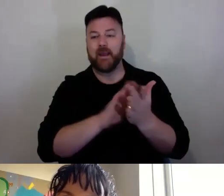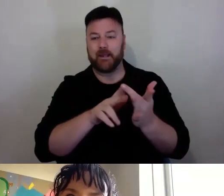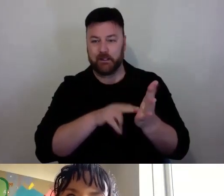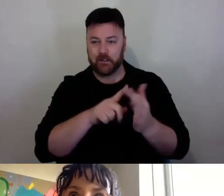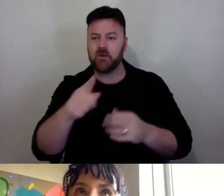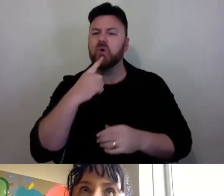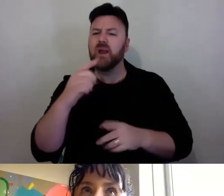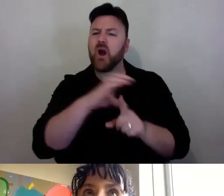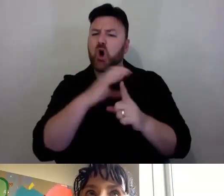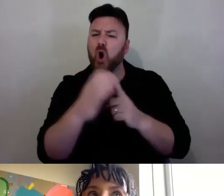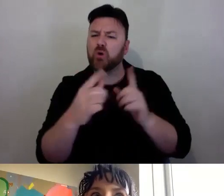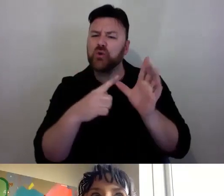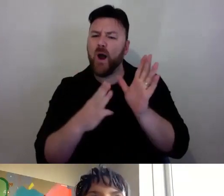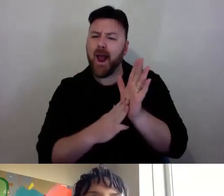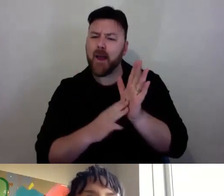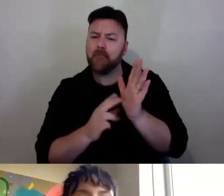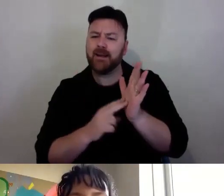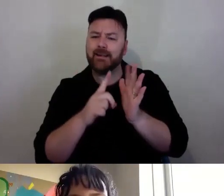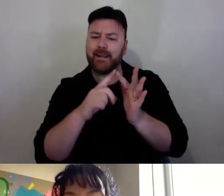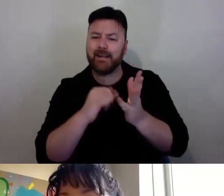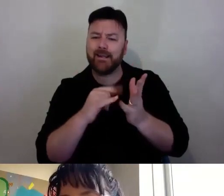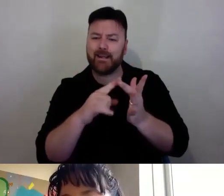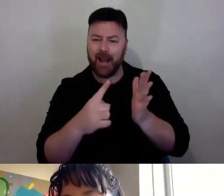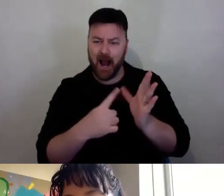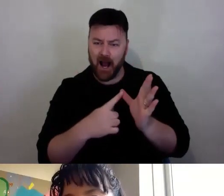I don't have a technical definition, but the way